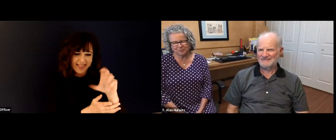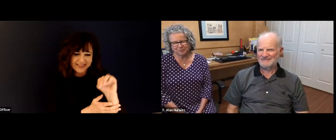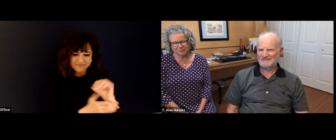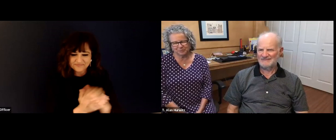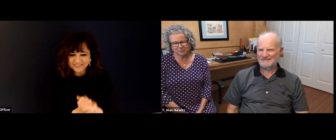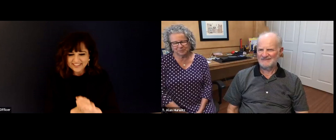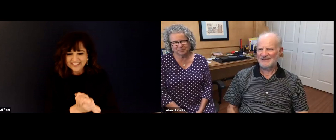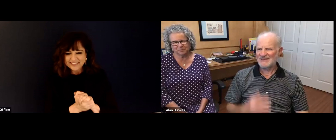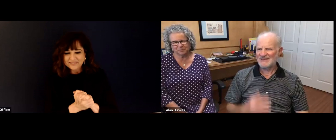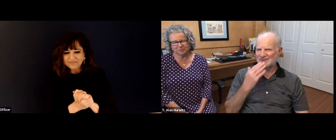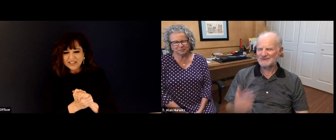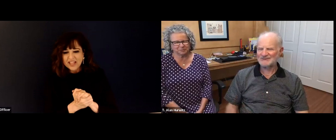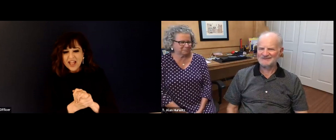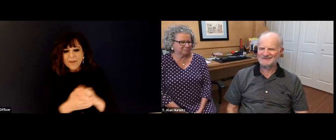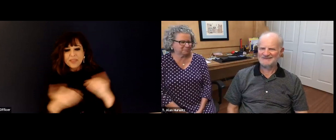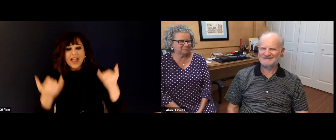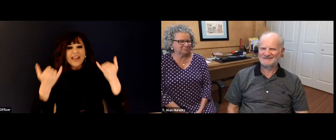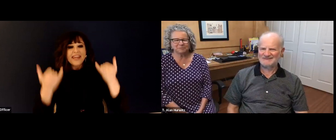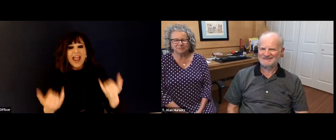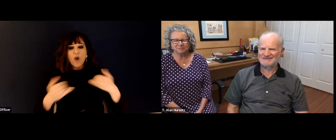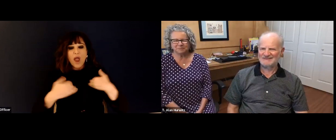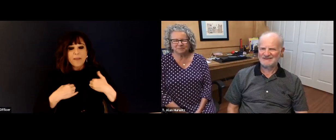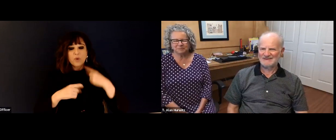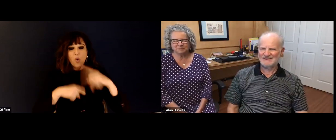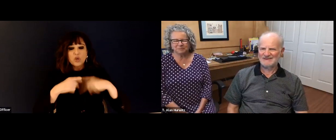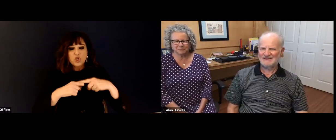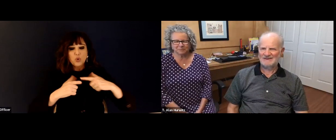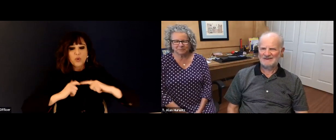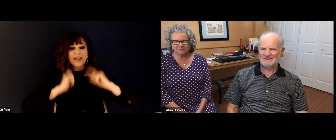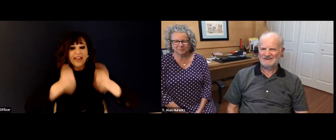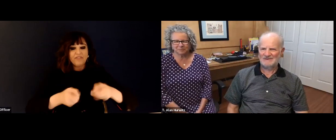written. It's a really wonderful book. So again, congratulation